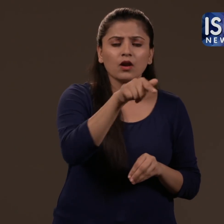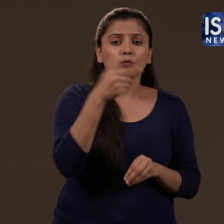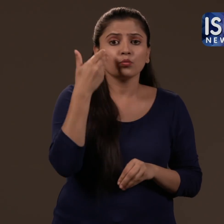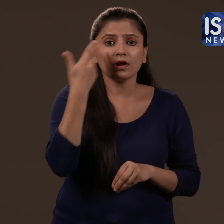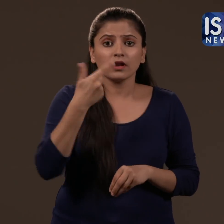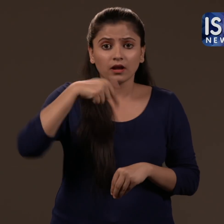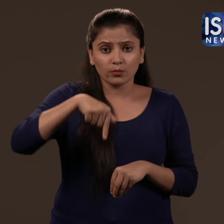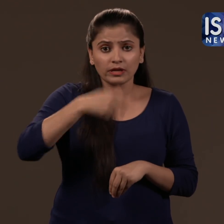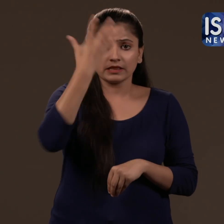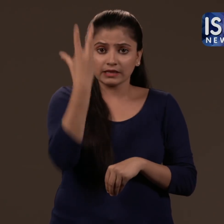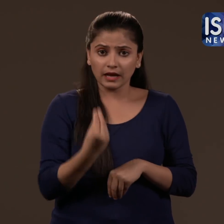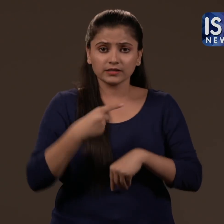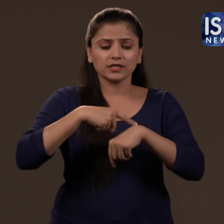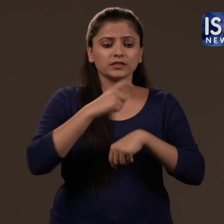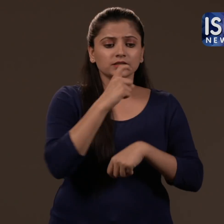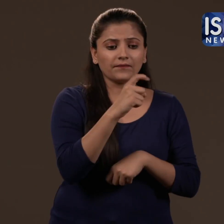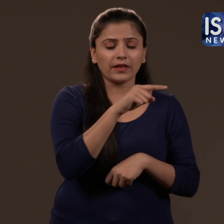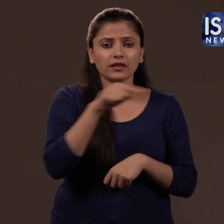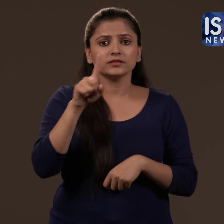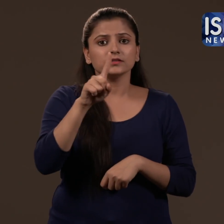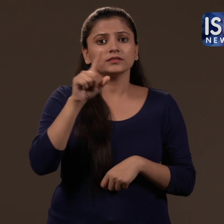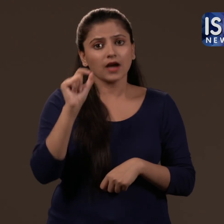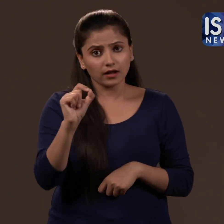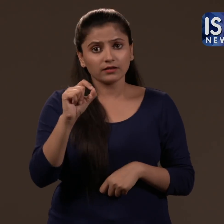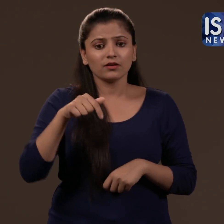today from 7pm to 10pm.